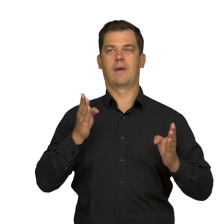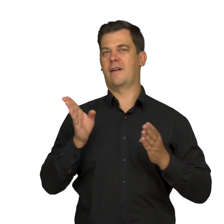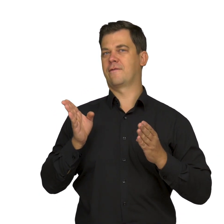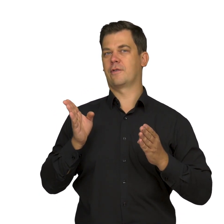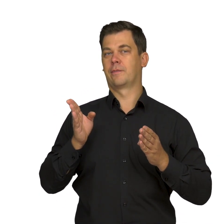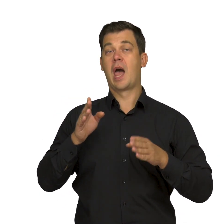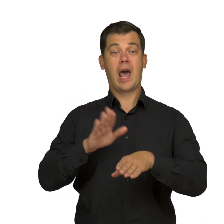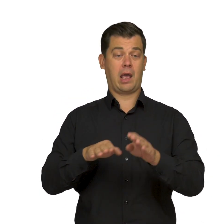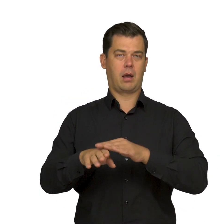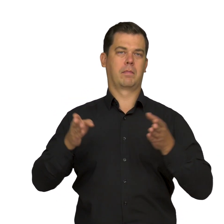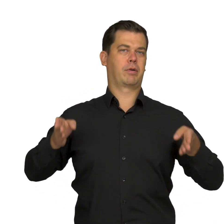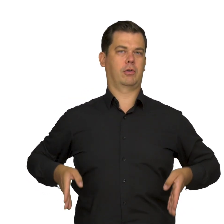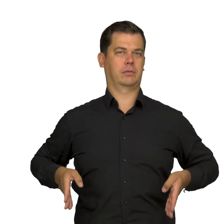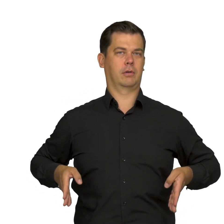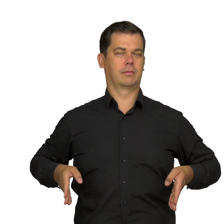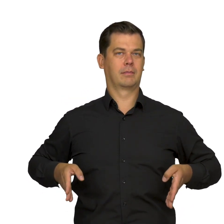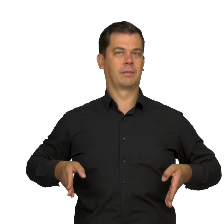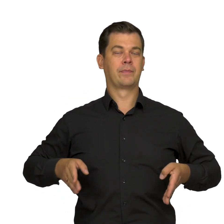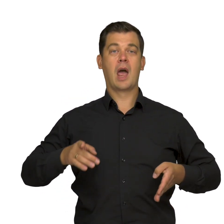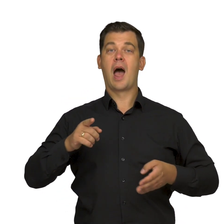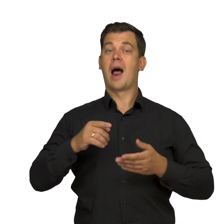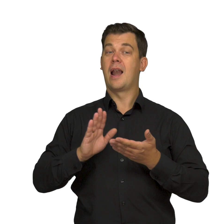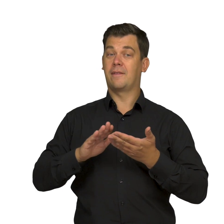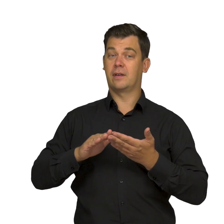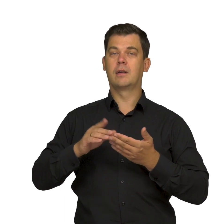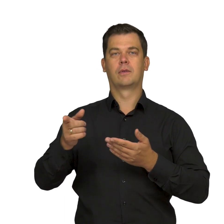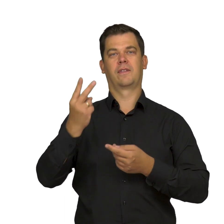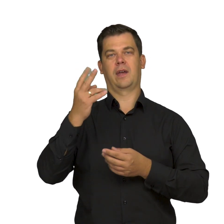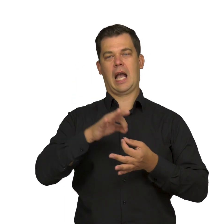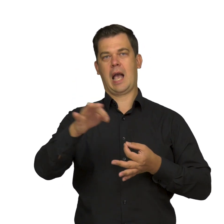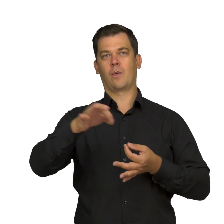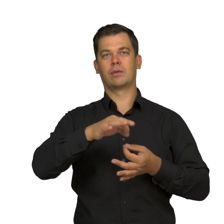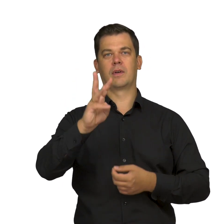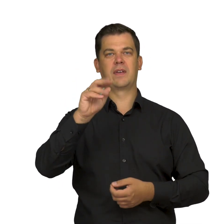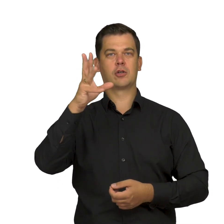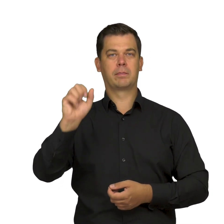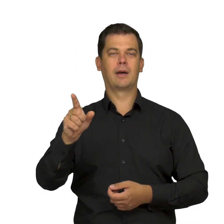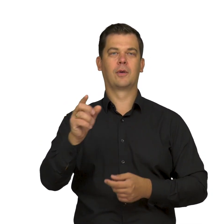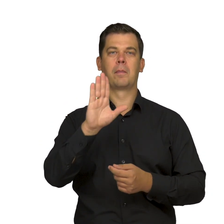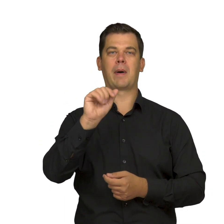His arms are stretched along his body. In his left hand he holds two willow twigs with catkins.